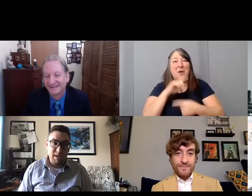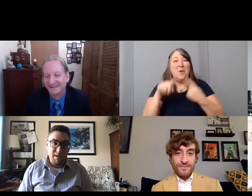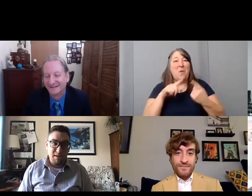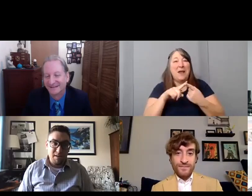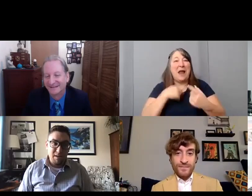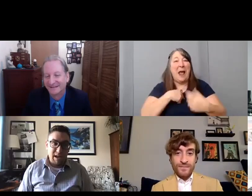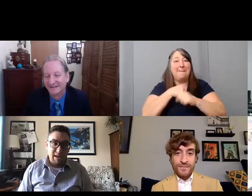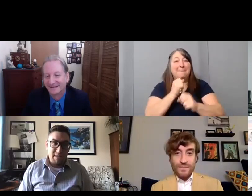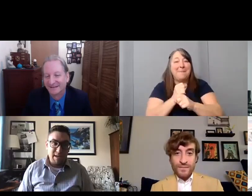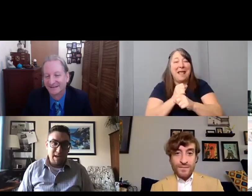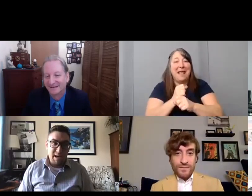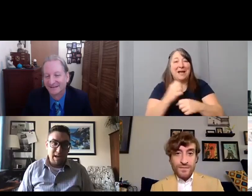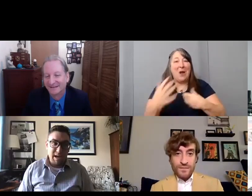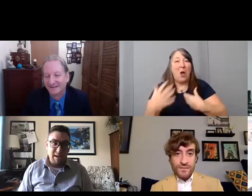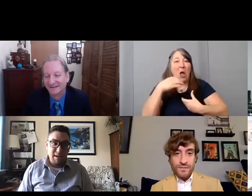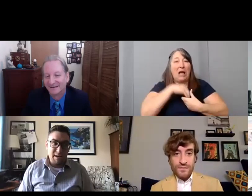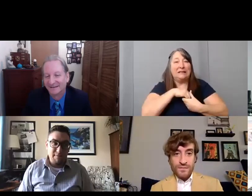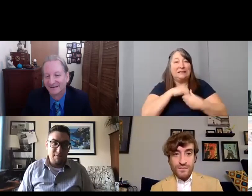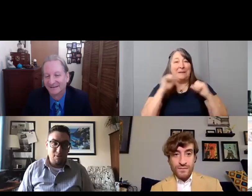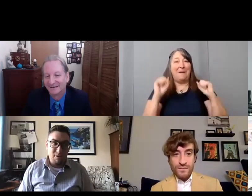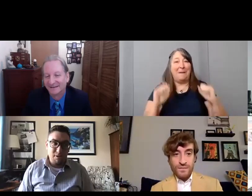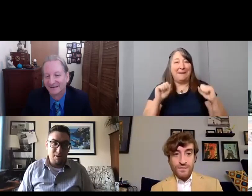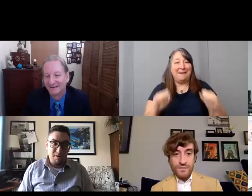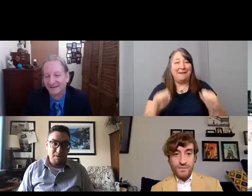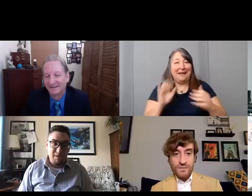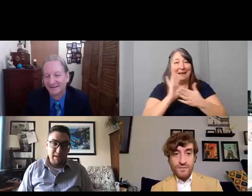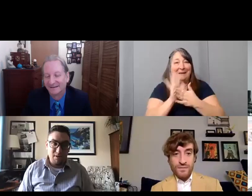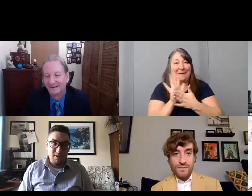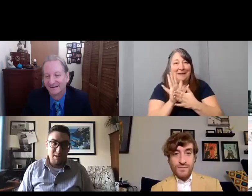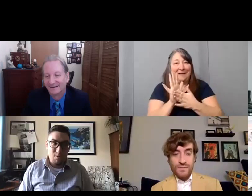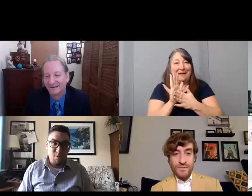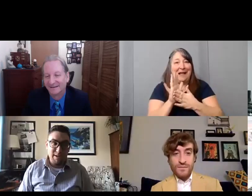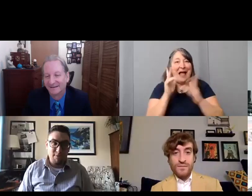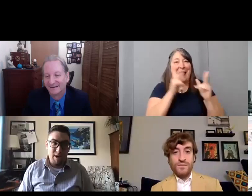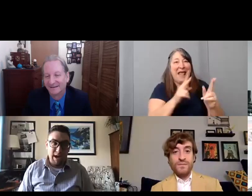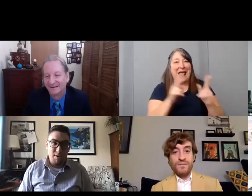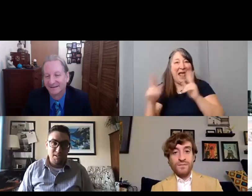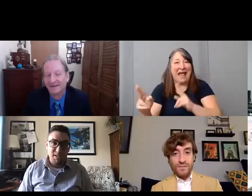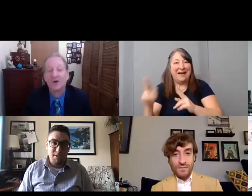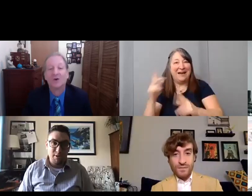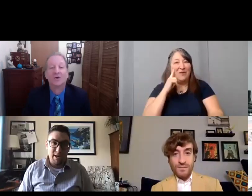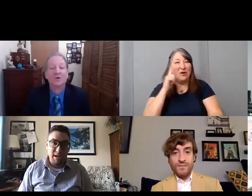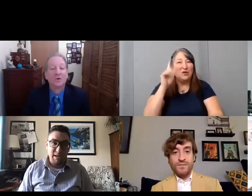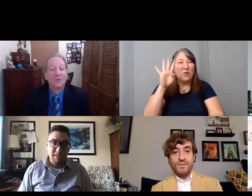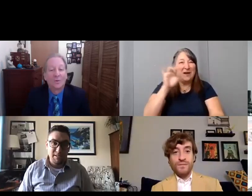I think I edited for nearly 24 hours in two days